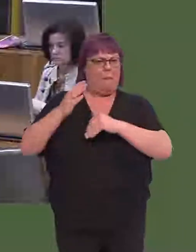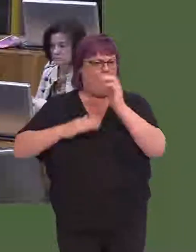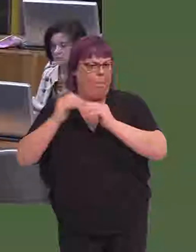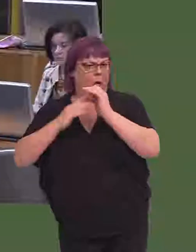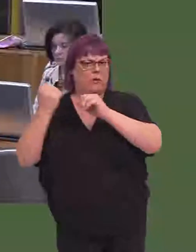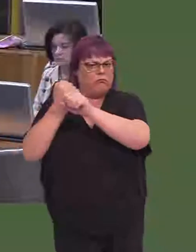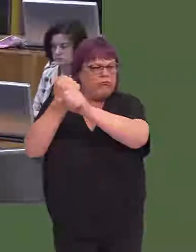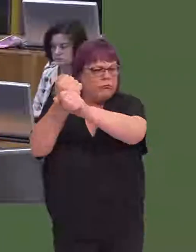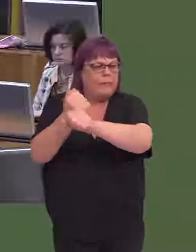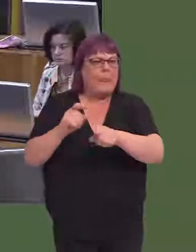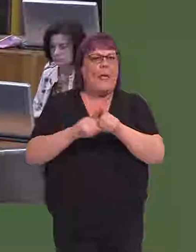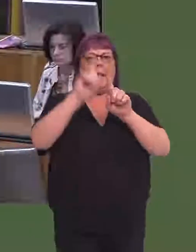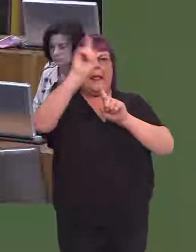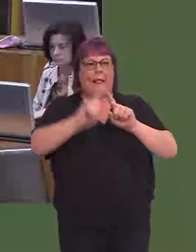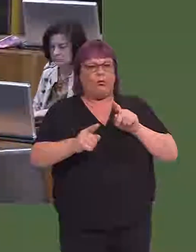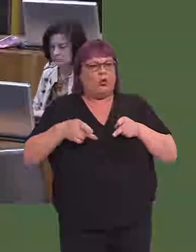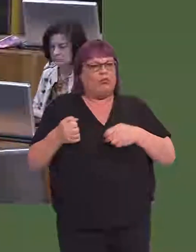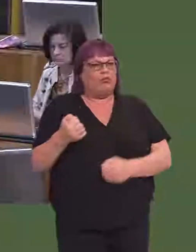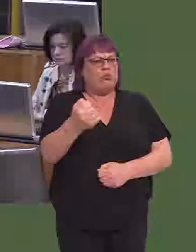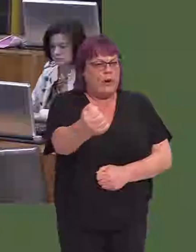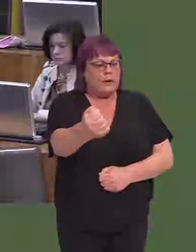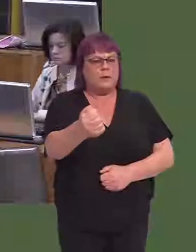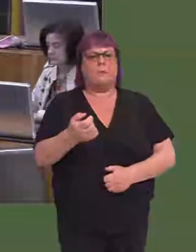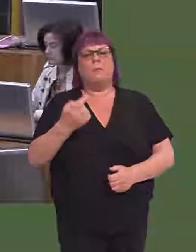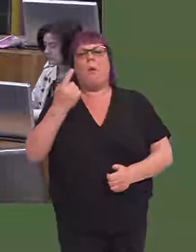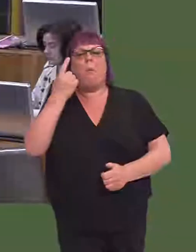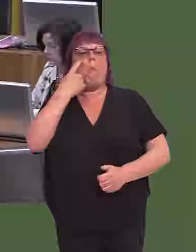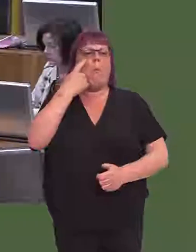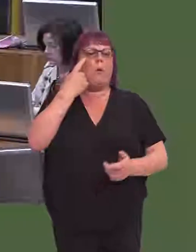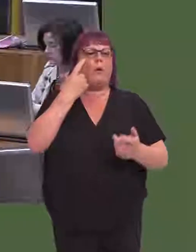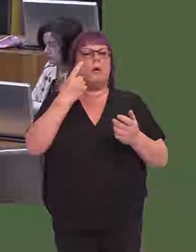in terms of electrification, for example, in terms of new trains, in terms of looking